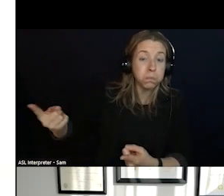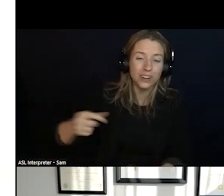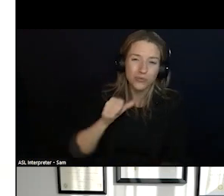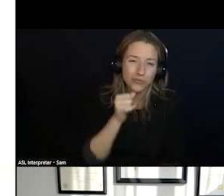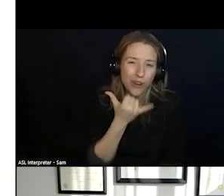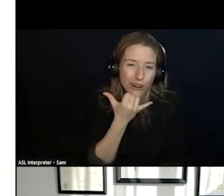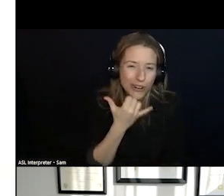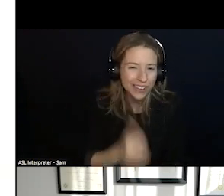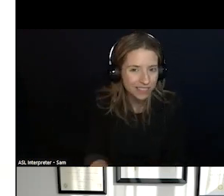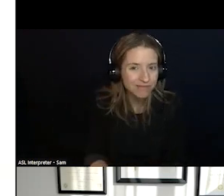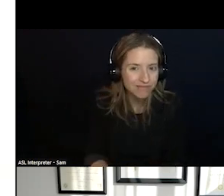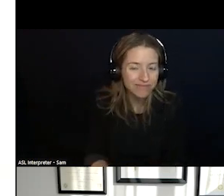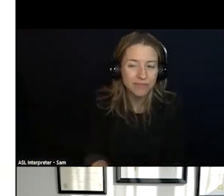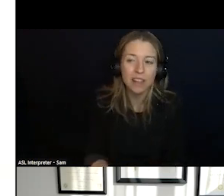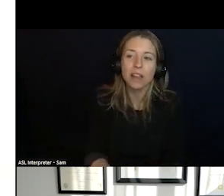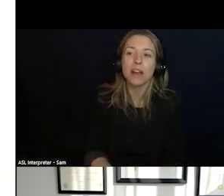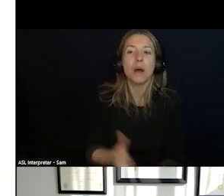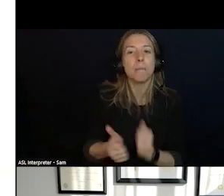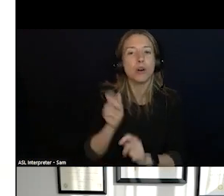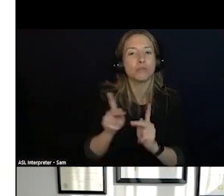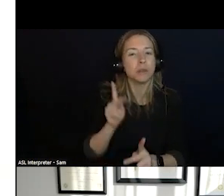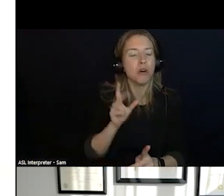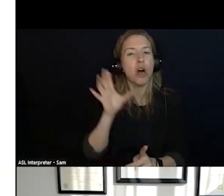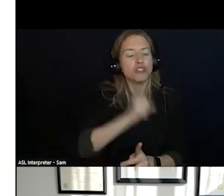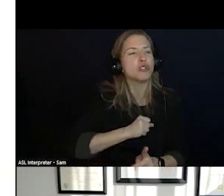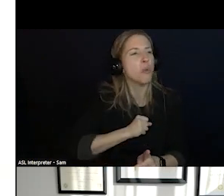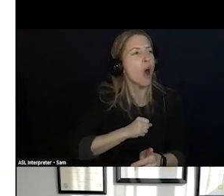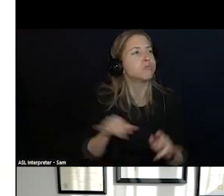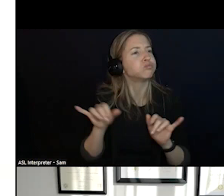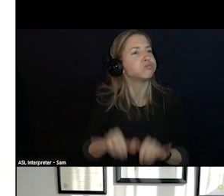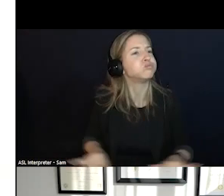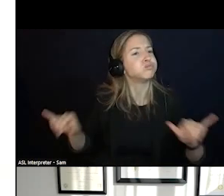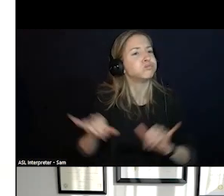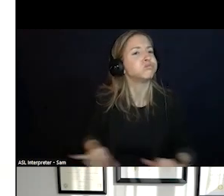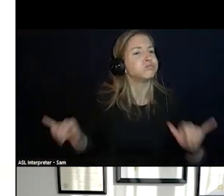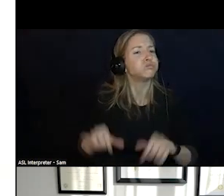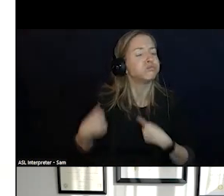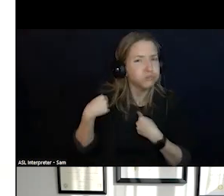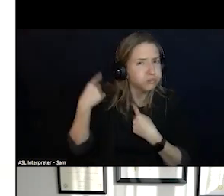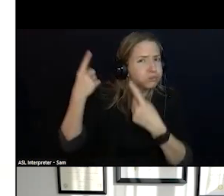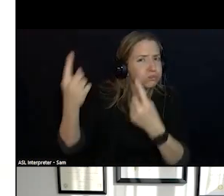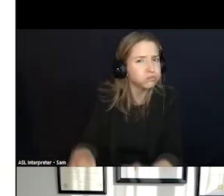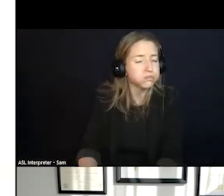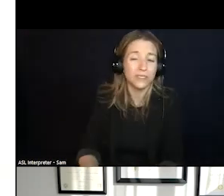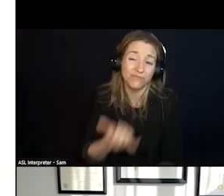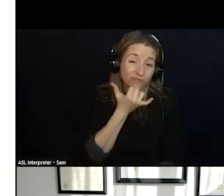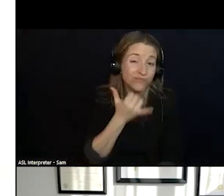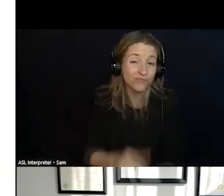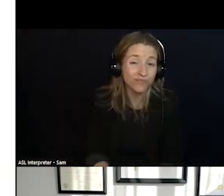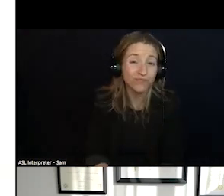BEEN AROUND FOR A LONG TIME, BUT THERE WAS A LOT OF THINGS THAT WENT INTO THIS.